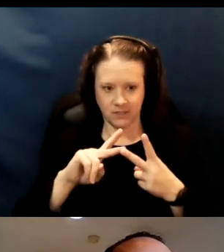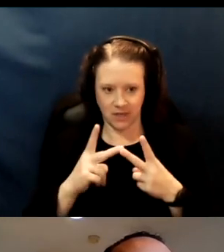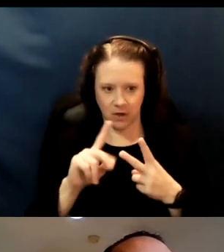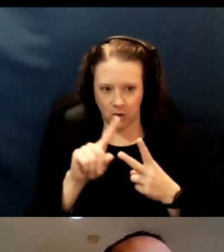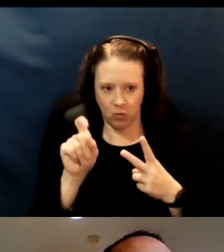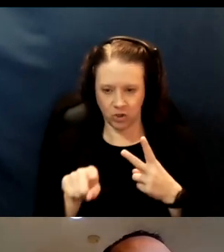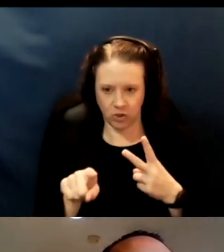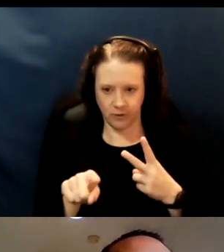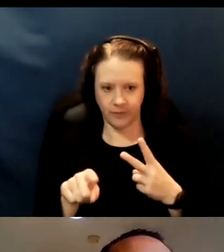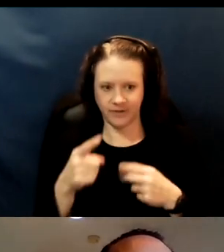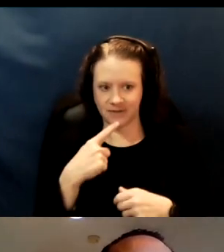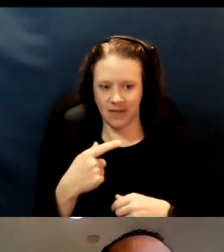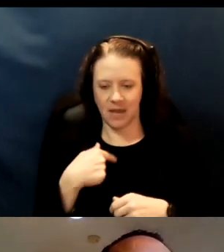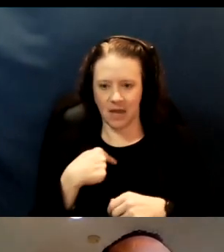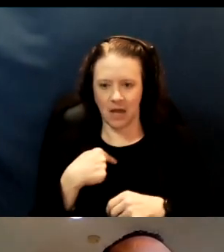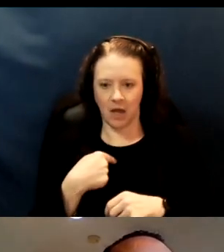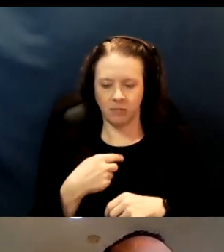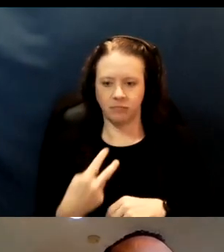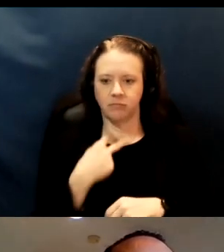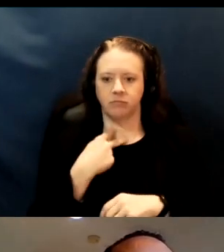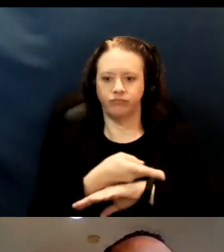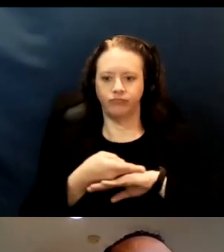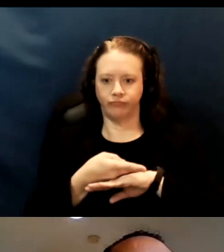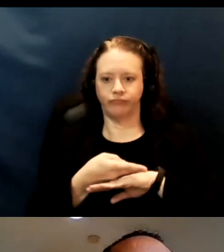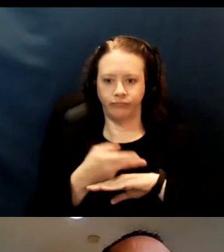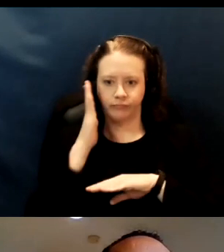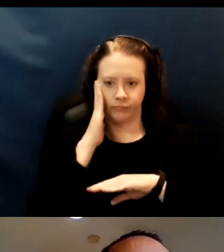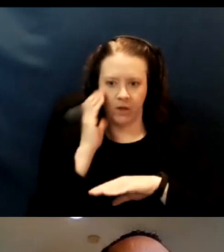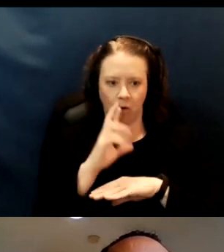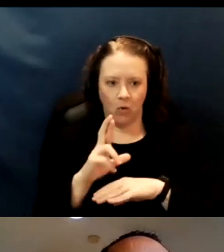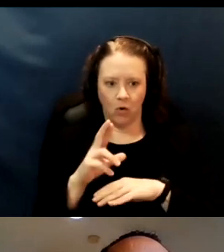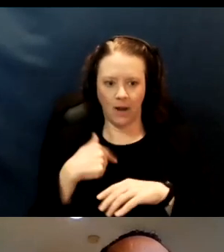I am bedridden or unable to leave my home.